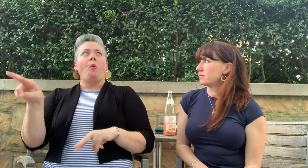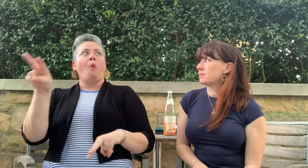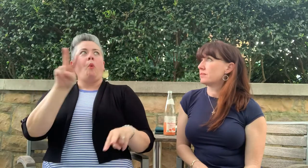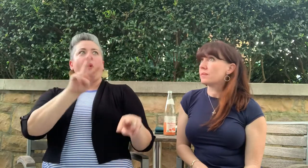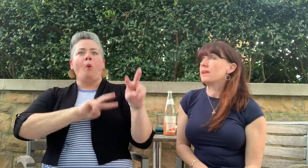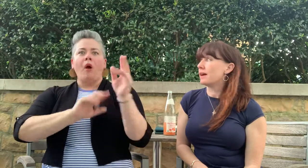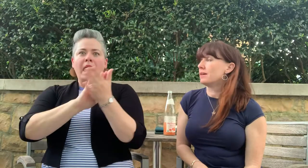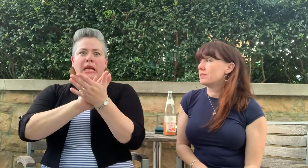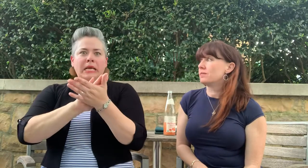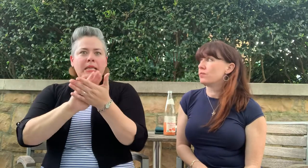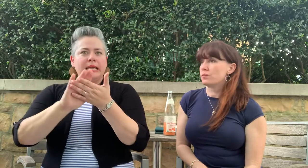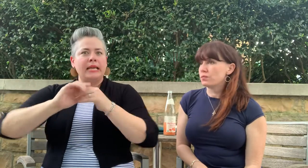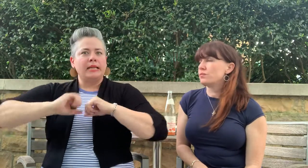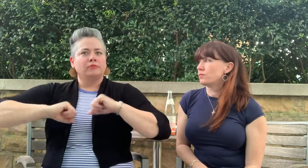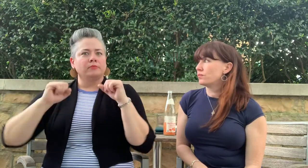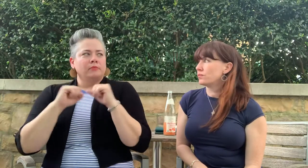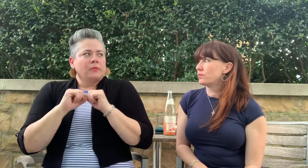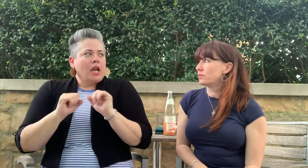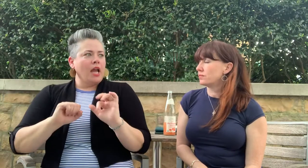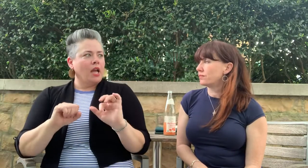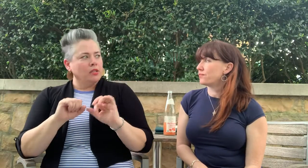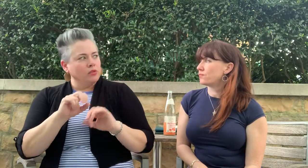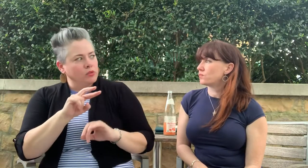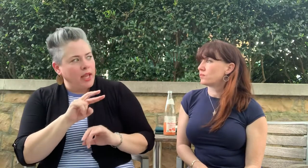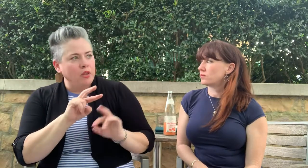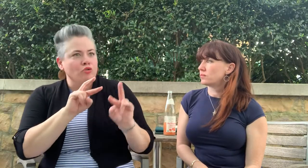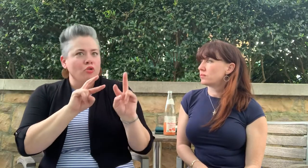the BnB. It was so nice. We looked around. Everything in